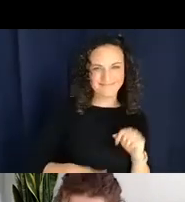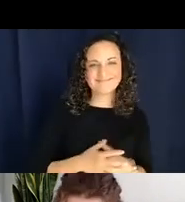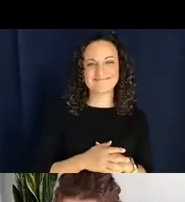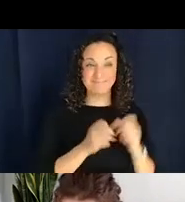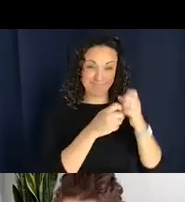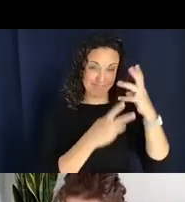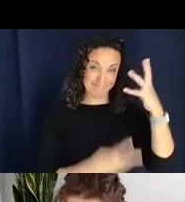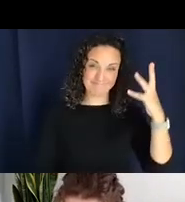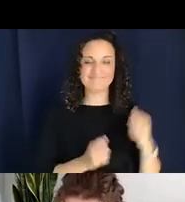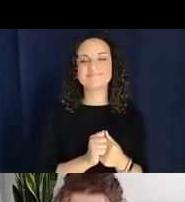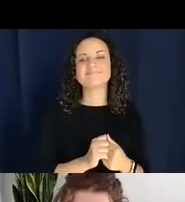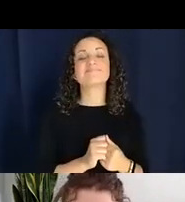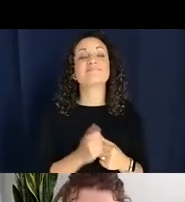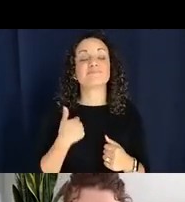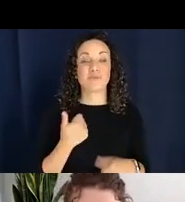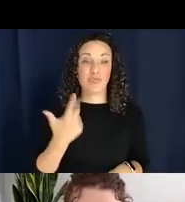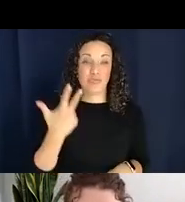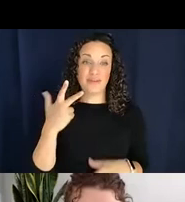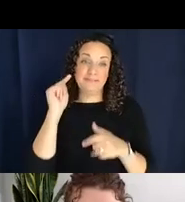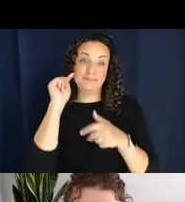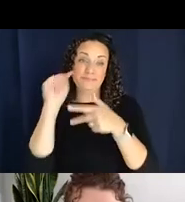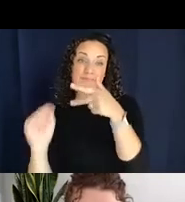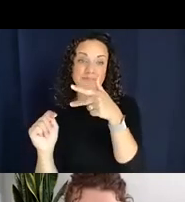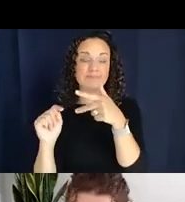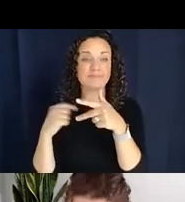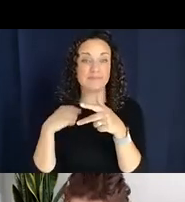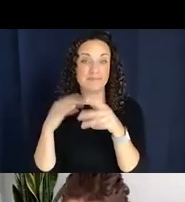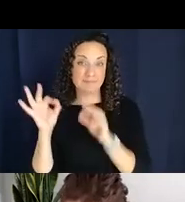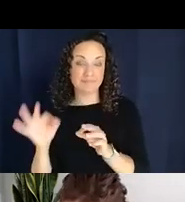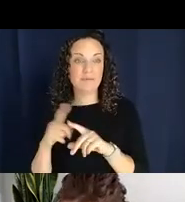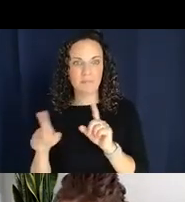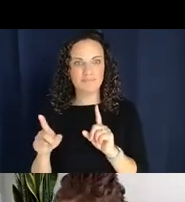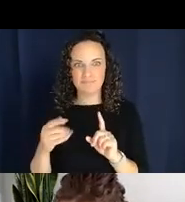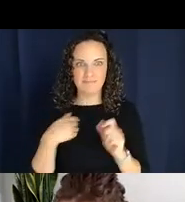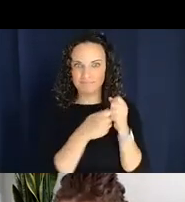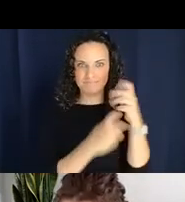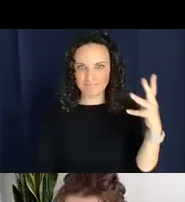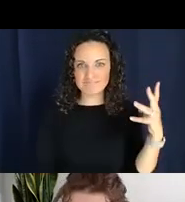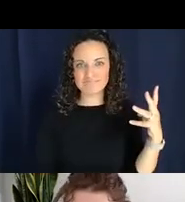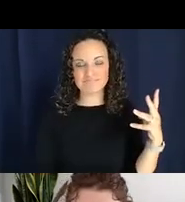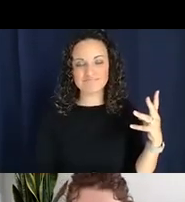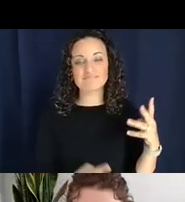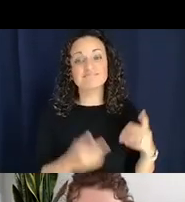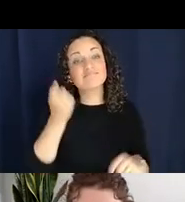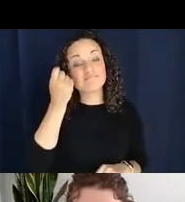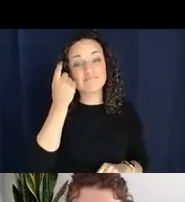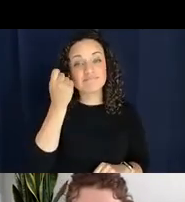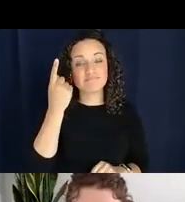three that I just introduced, we have these mastication verbs. These are not necessarily